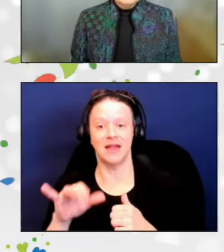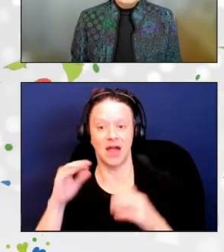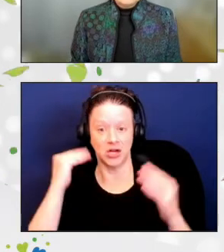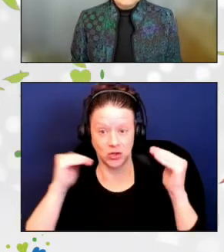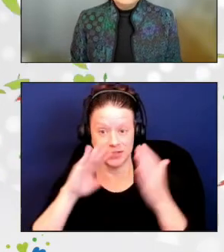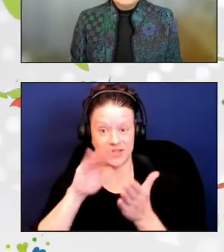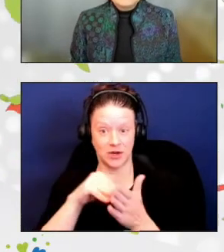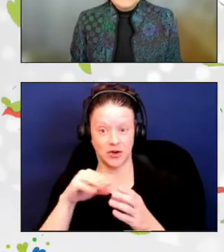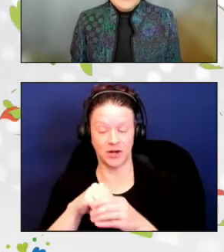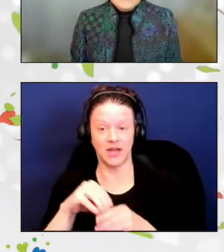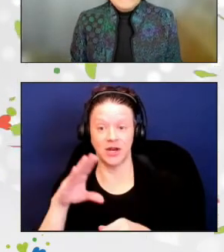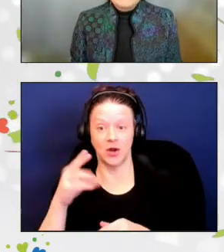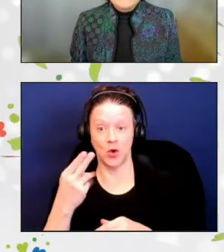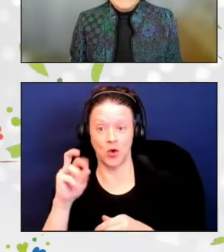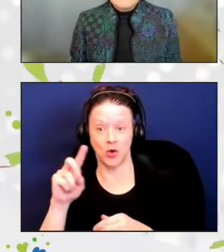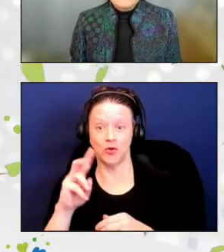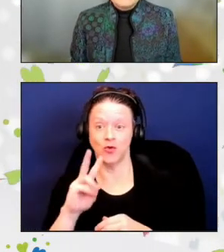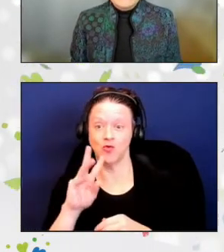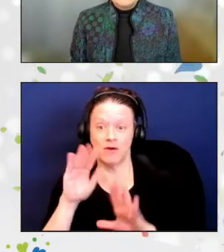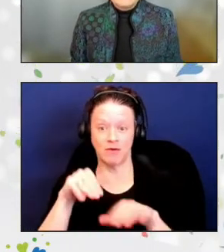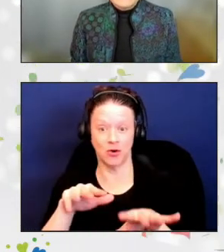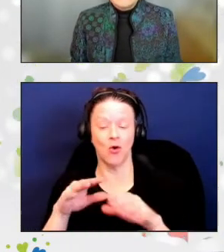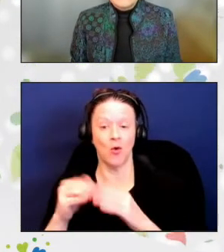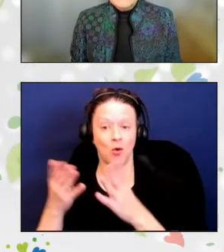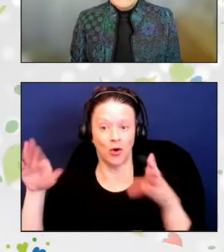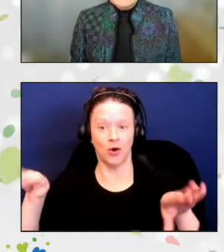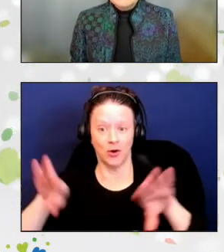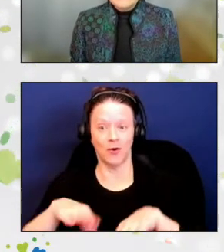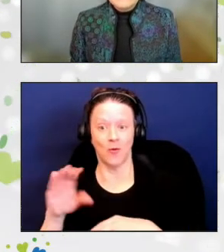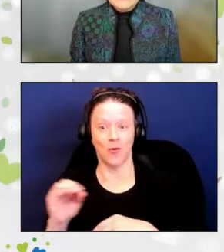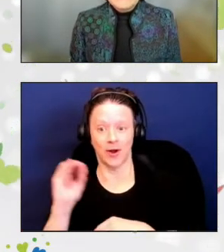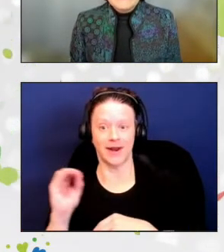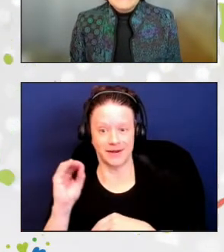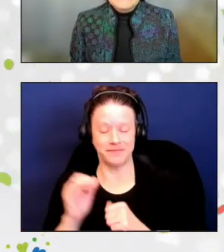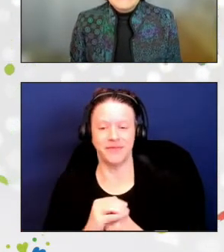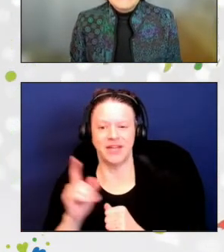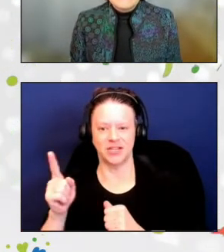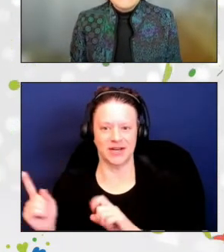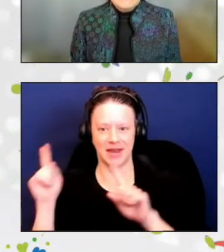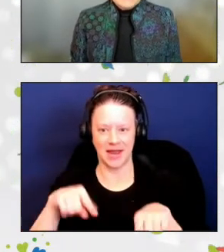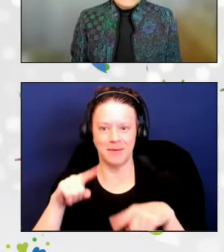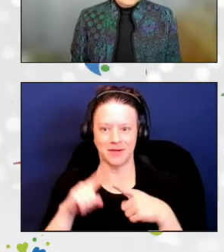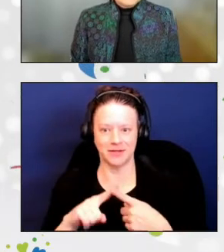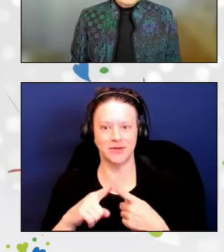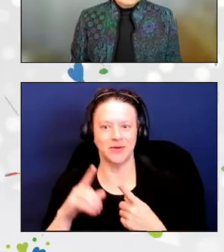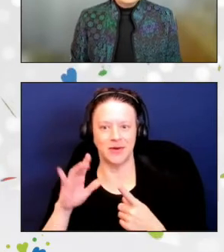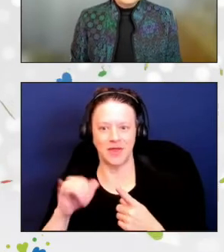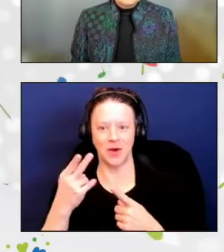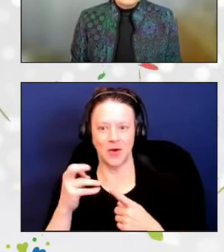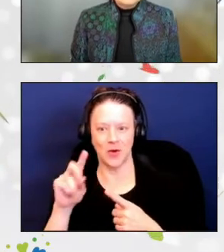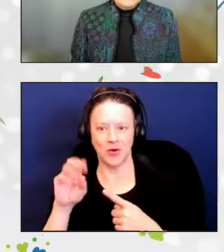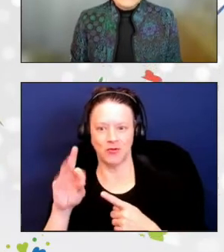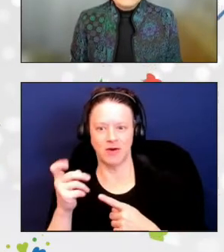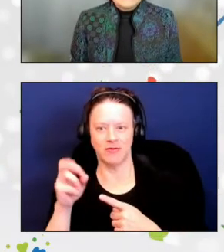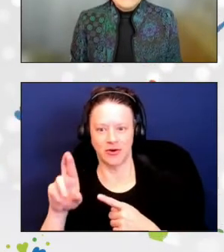She came to the Hood River Valley Adult Center in 2016 after working in the field of aging